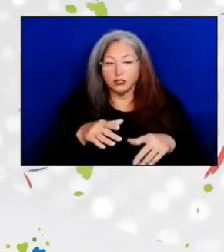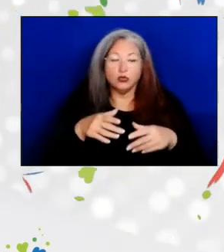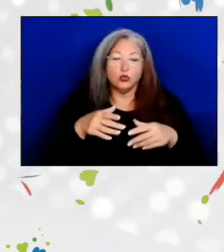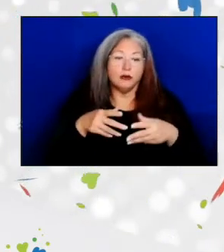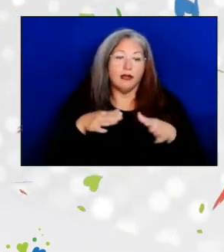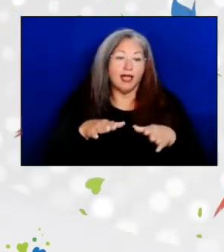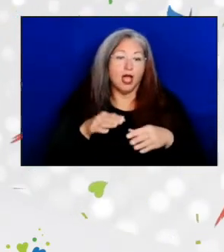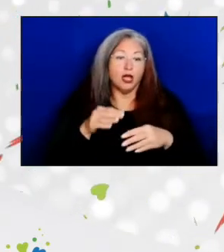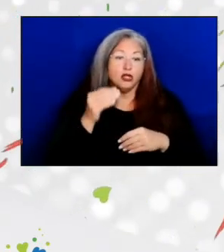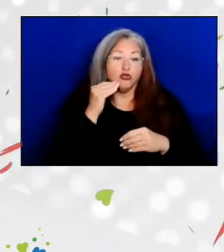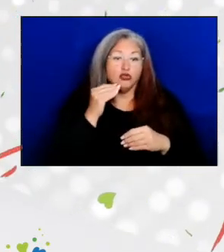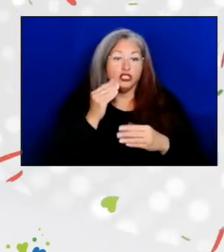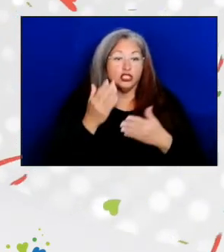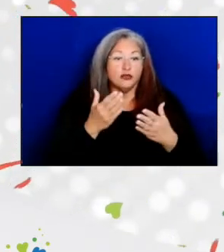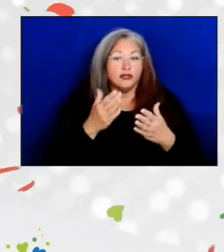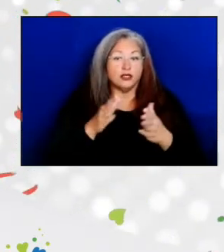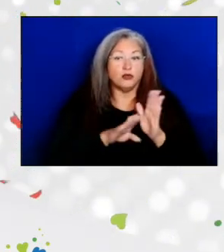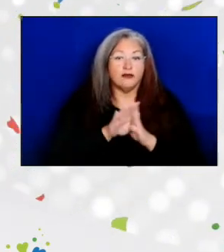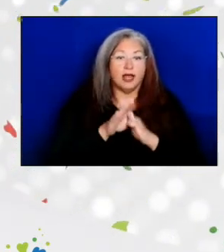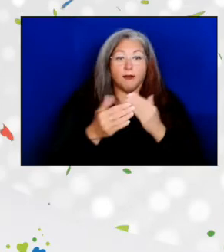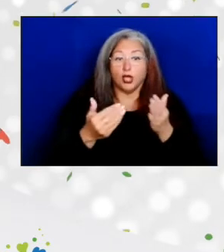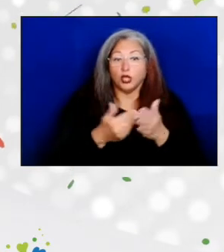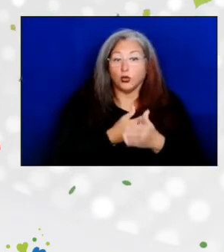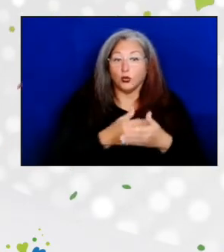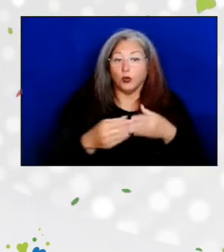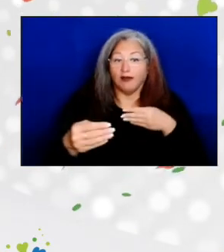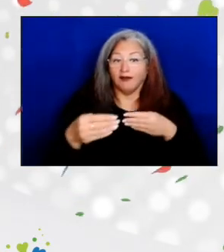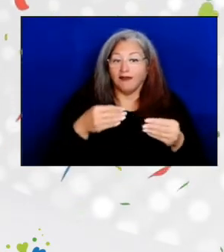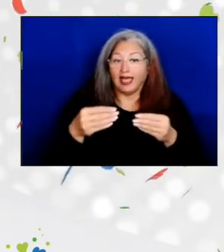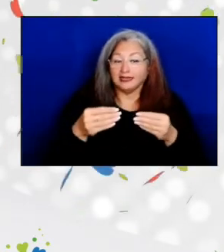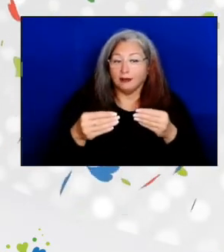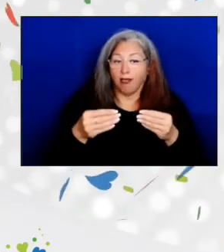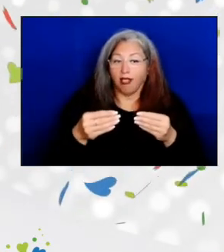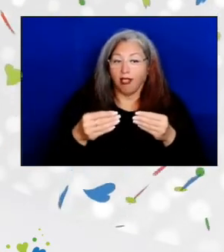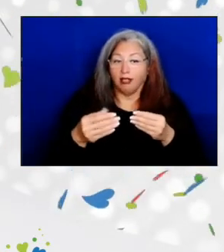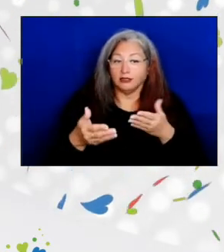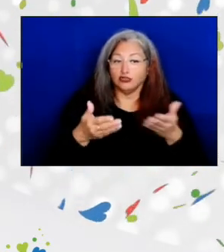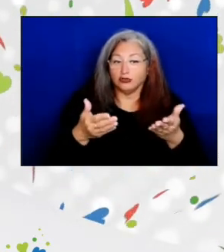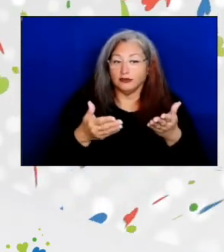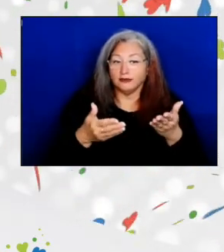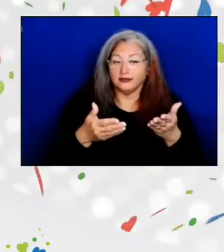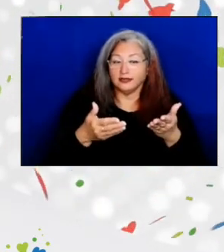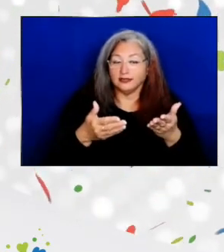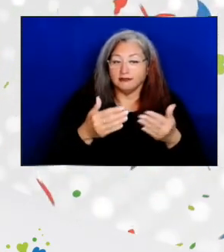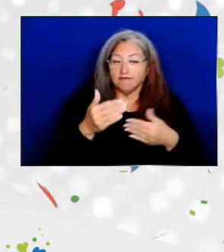to develop new flexible service practices. And it is not over.